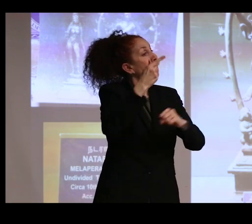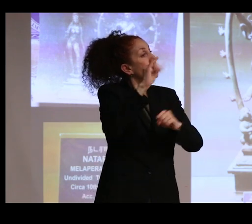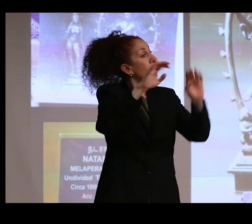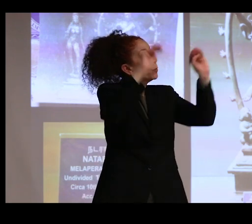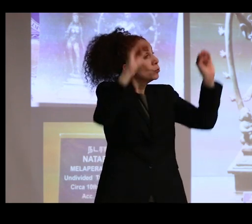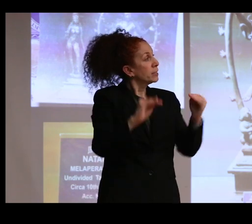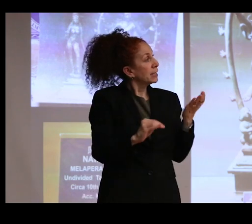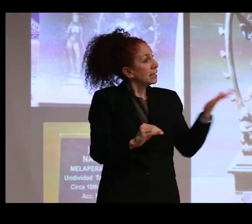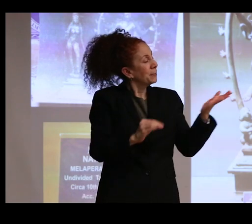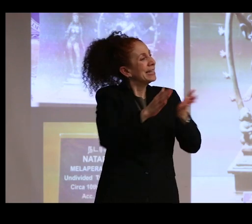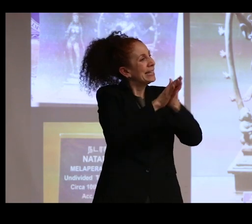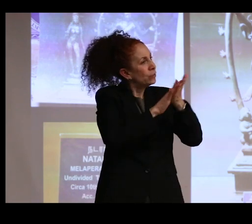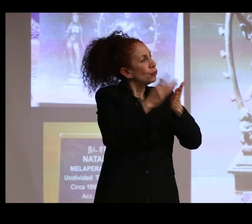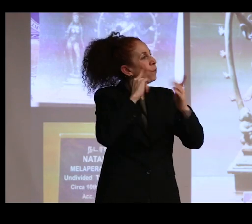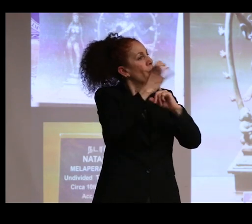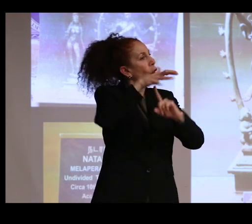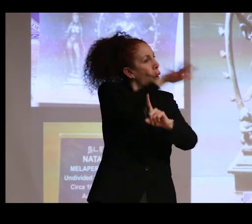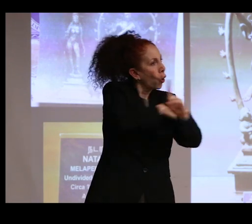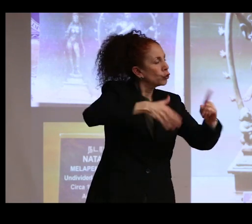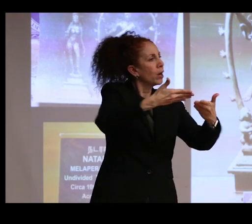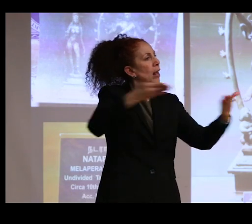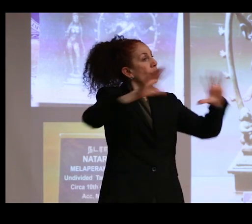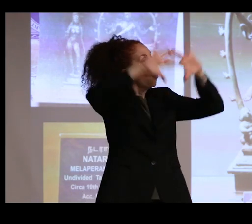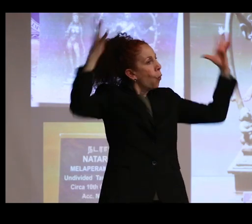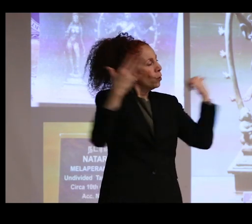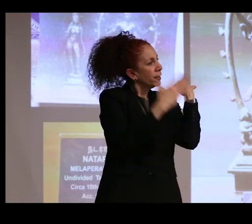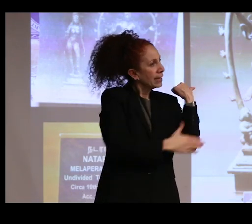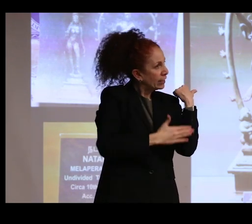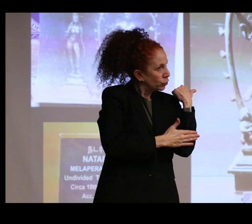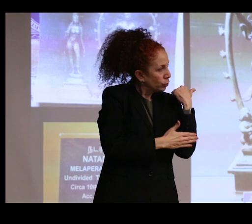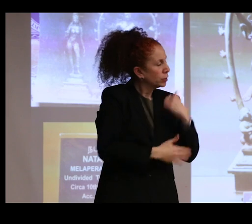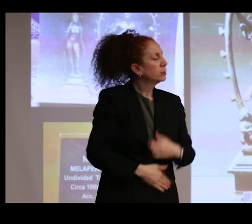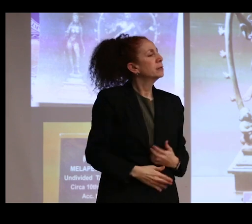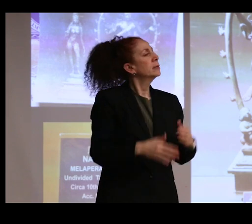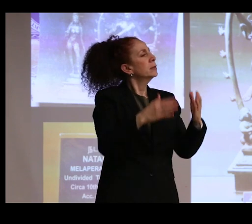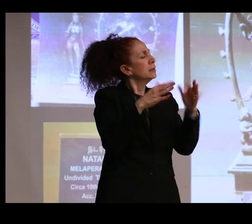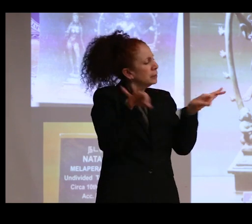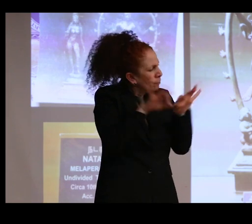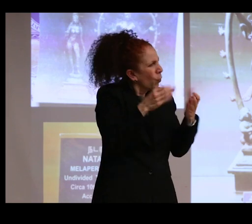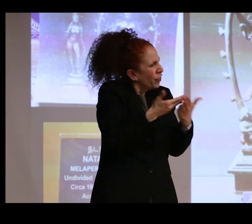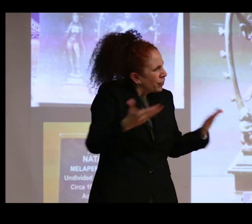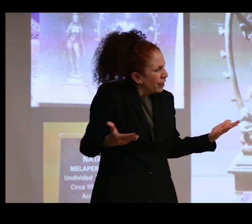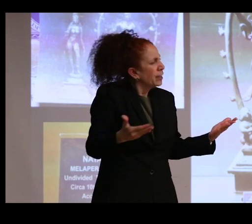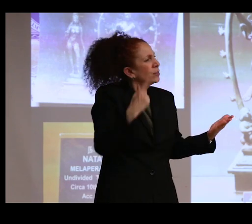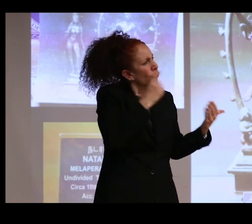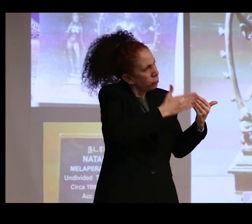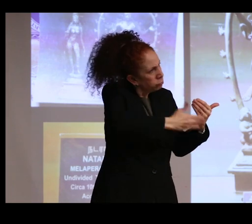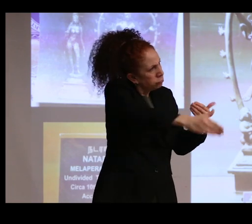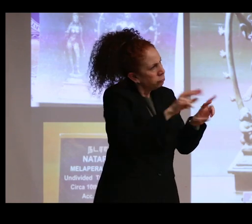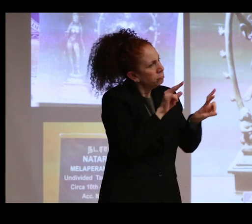in the interest of the culture and the whole nation invaluable materials for the study of Indian art and archeology such